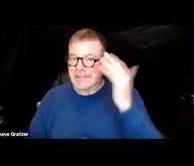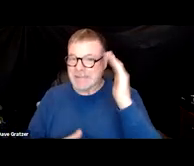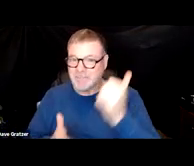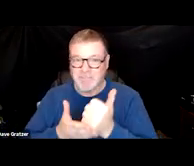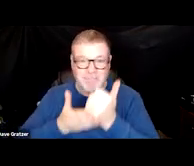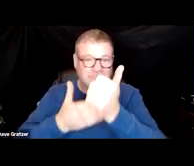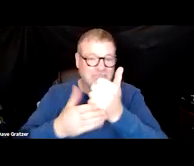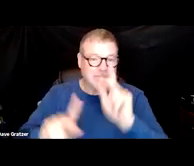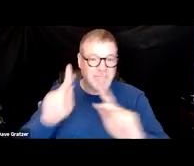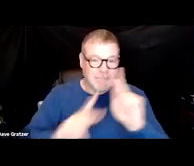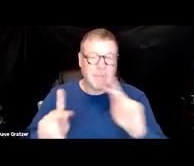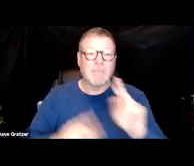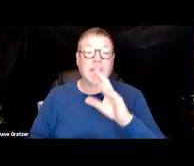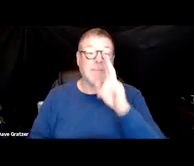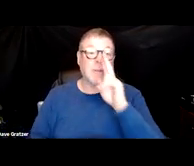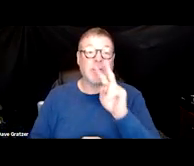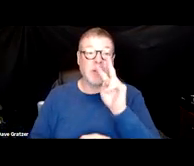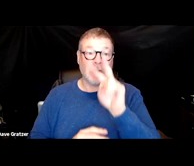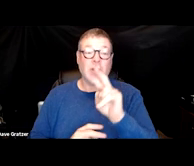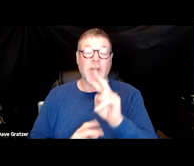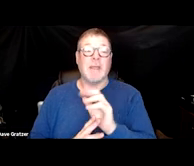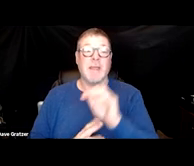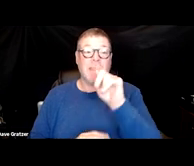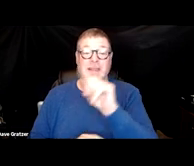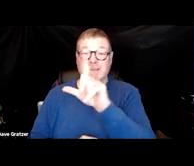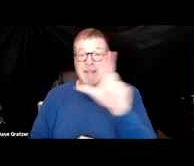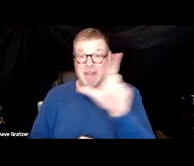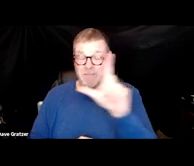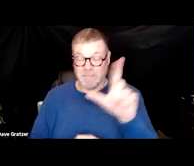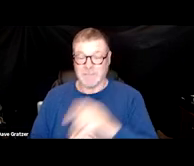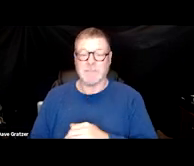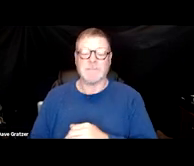if you look over here at the left of the graph itself,